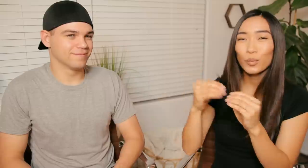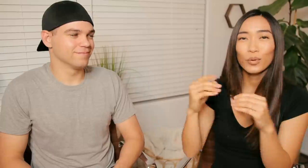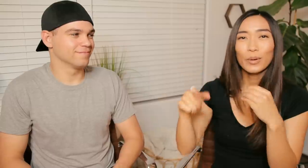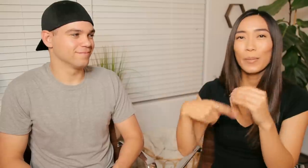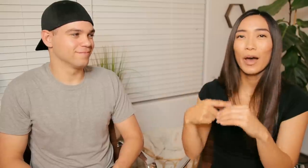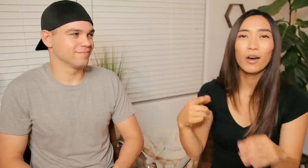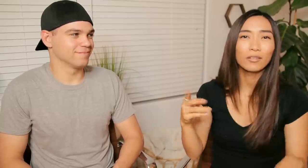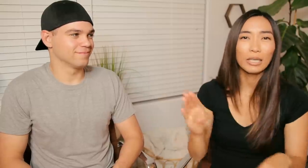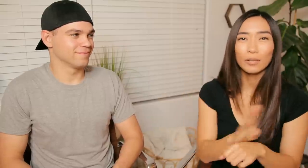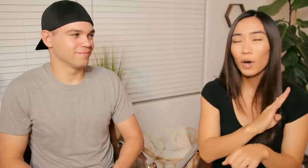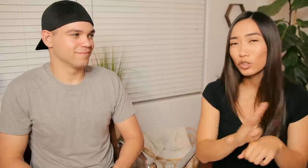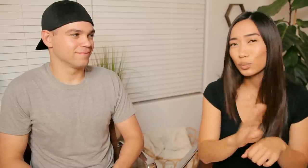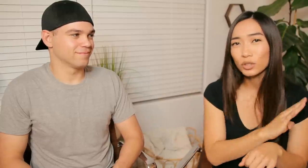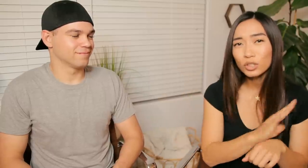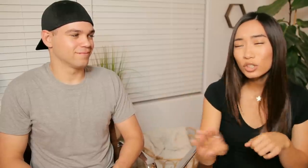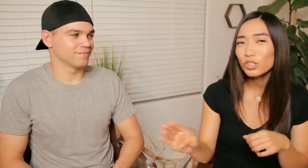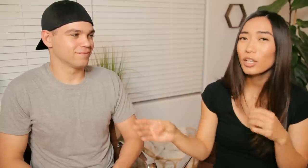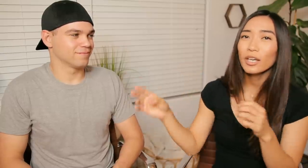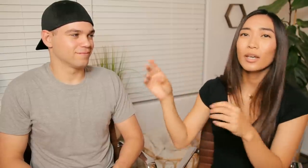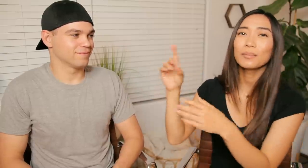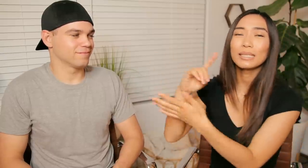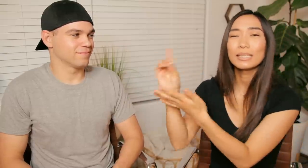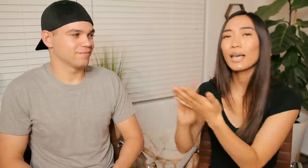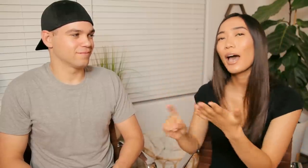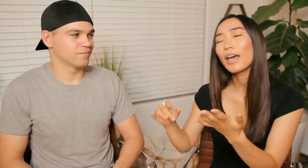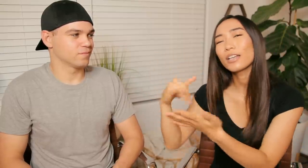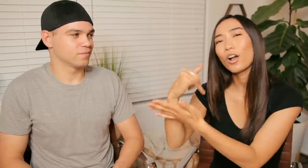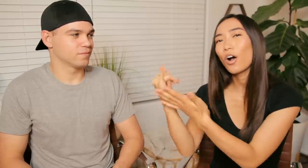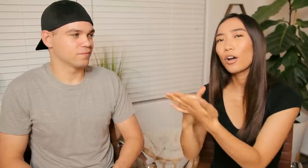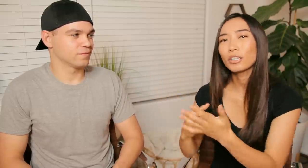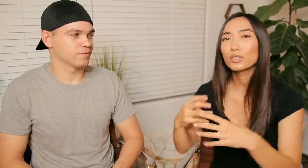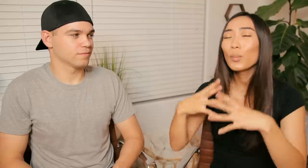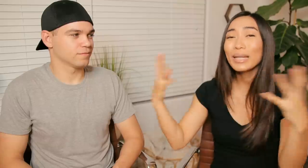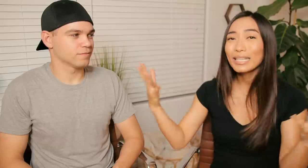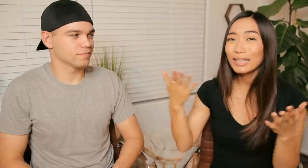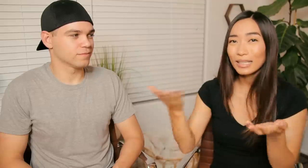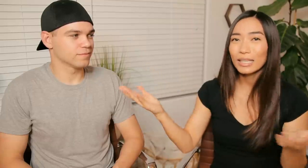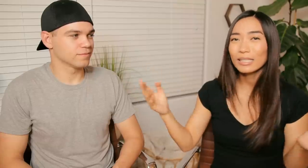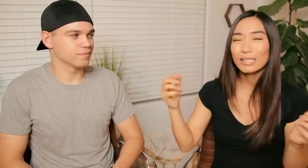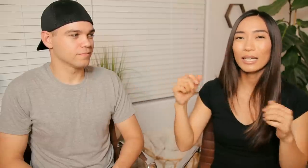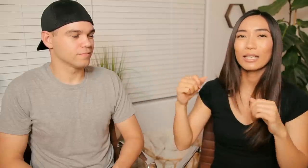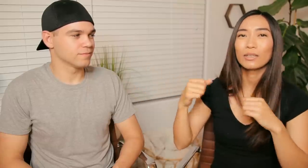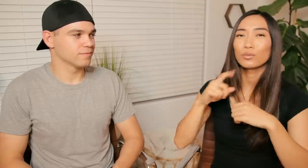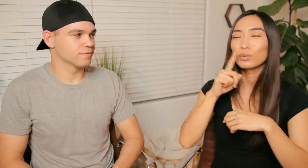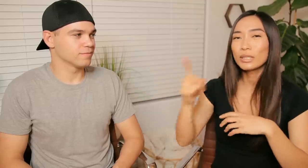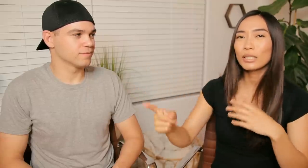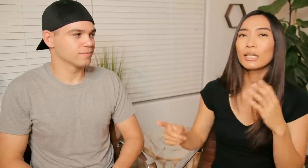more about like entrepreneurship, design, art so many things that can really